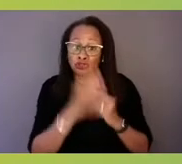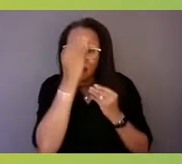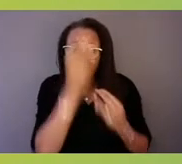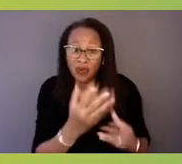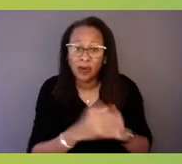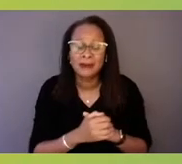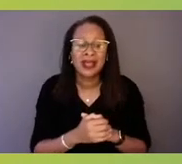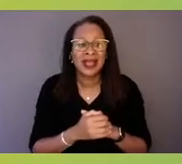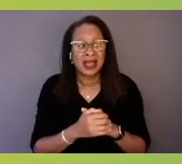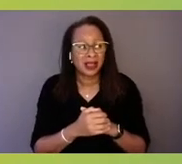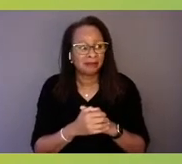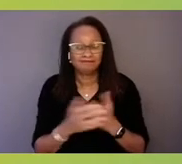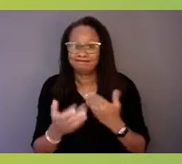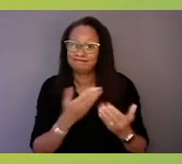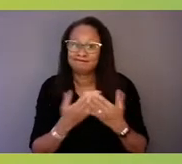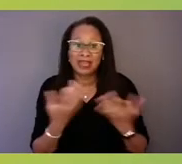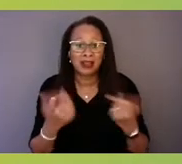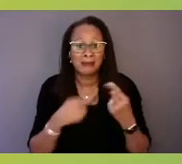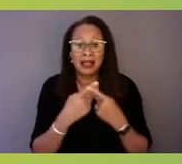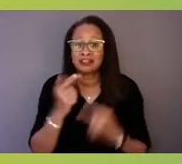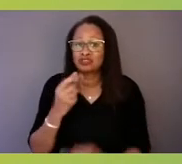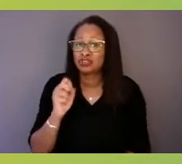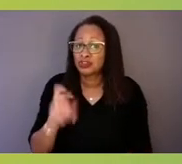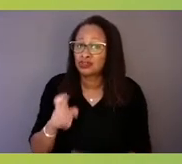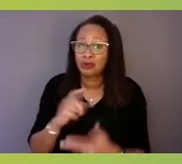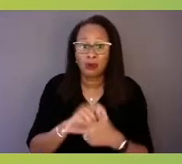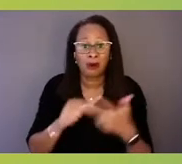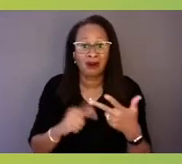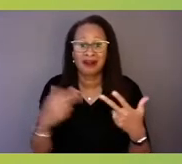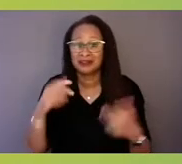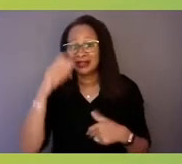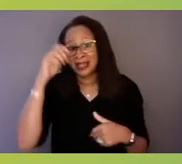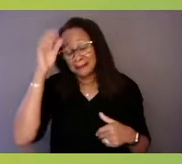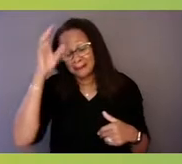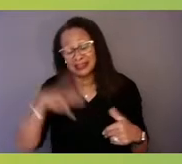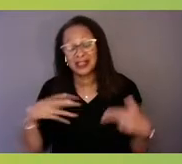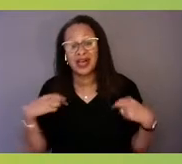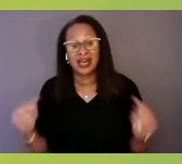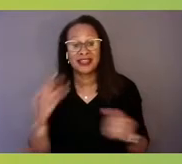so that we can make them feel cared for. And I love that Maya Angelou quote